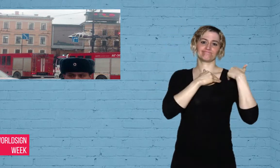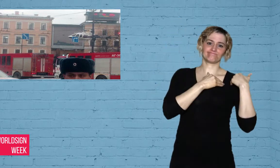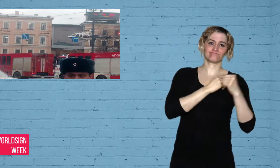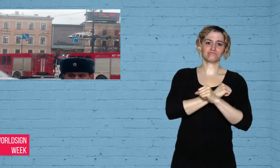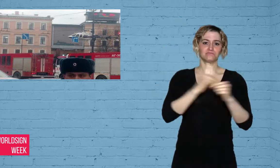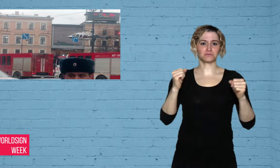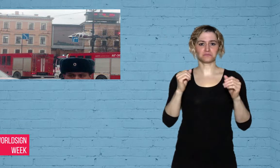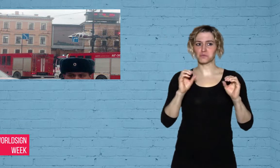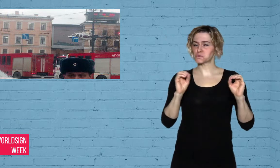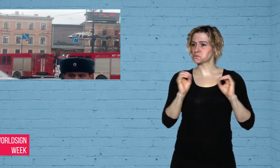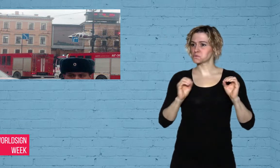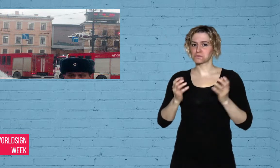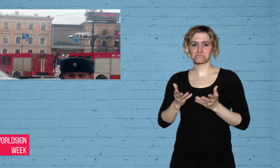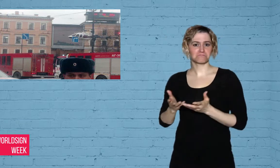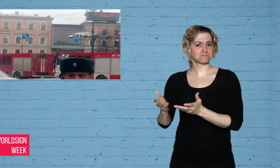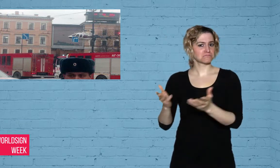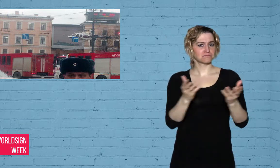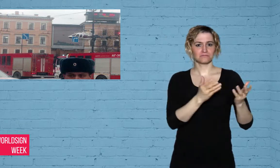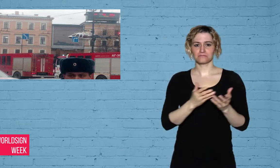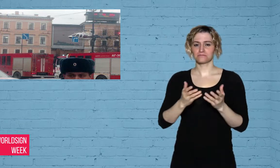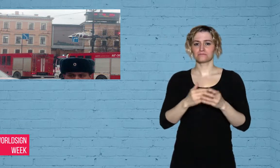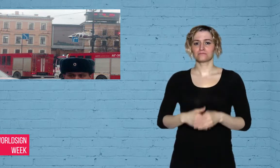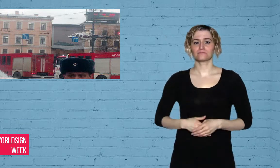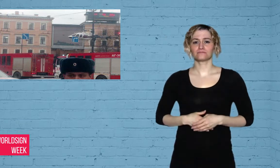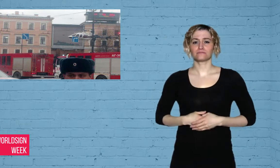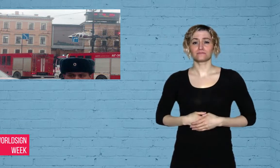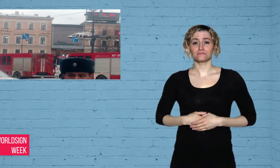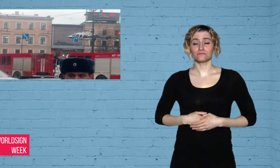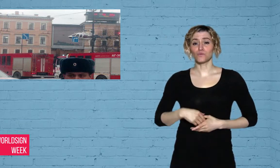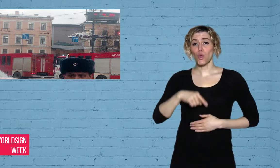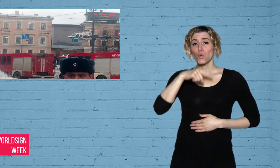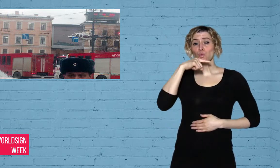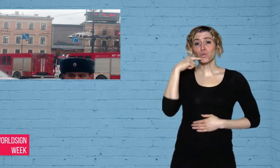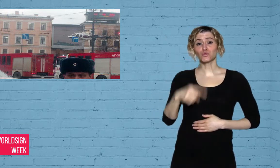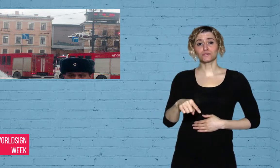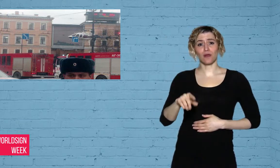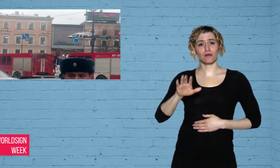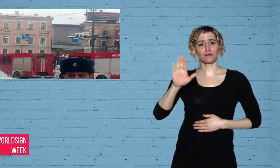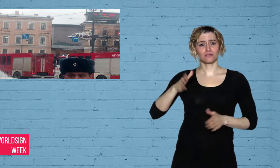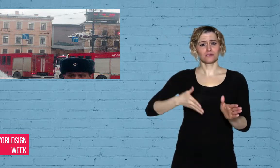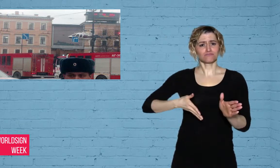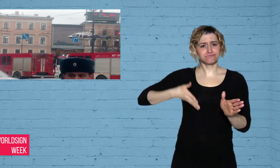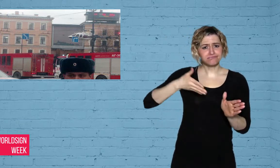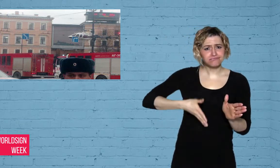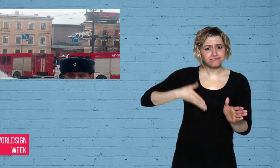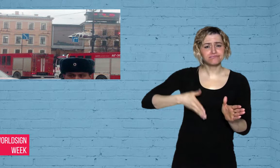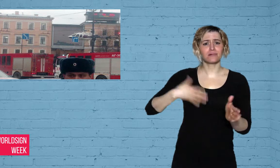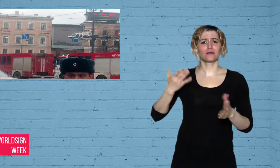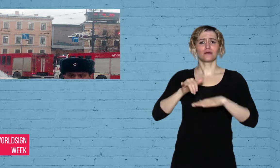responsibility. Russian trains and